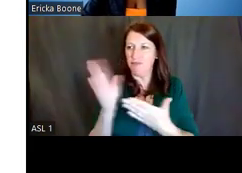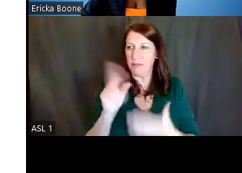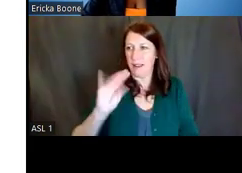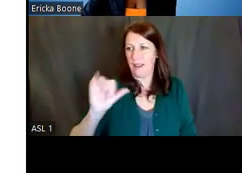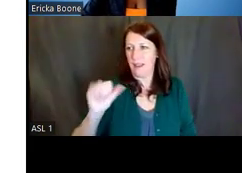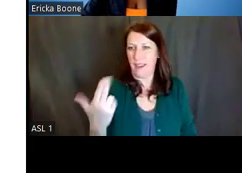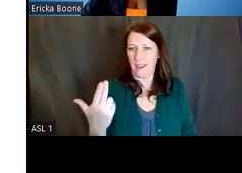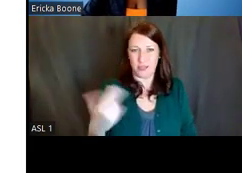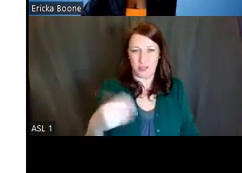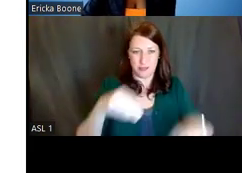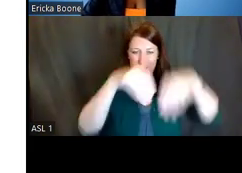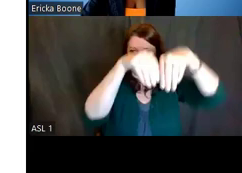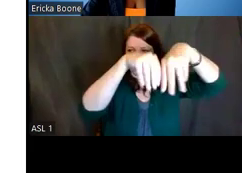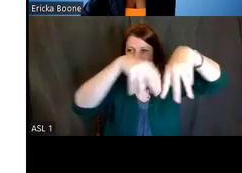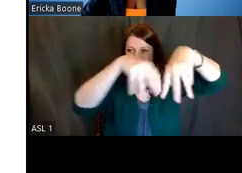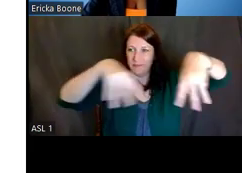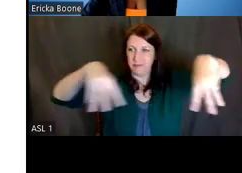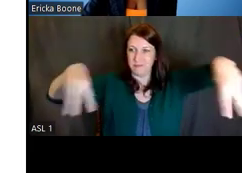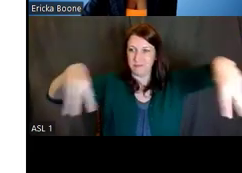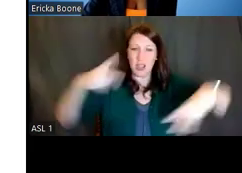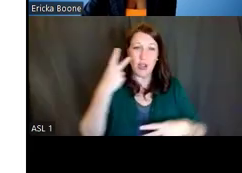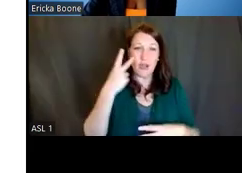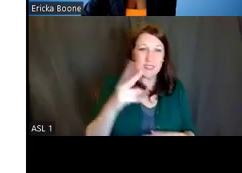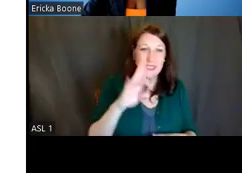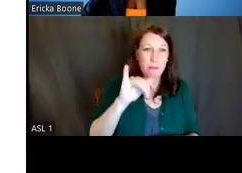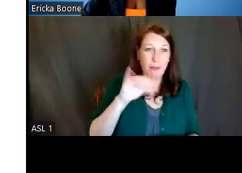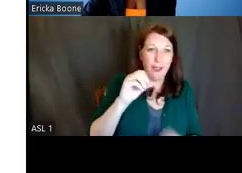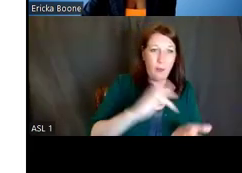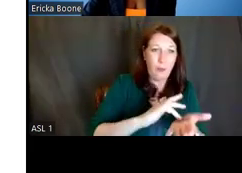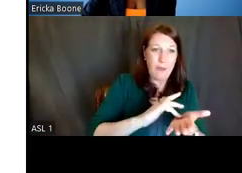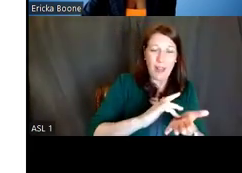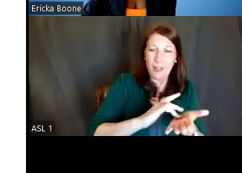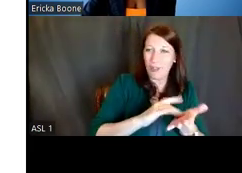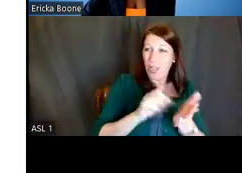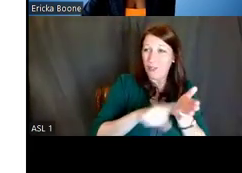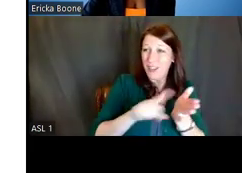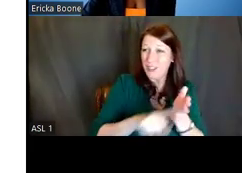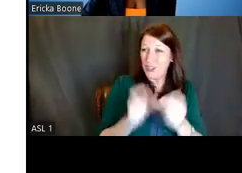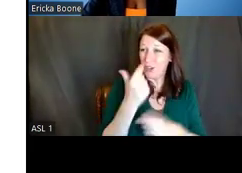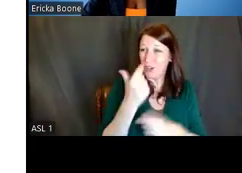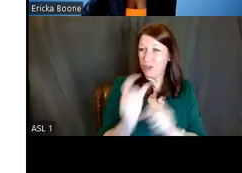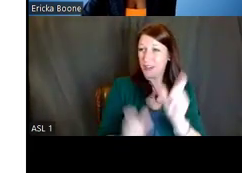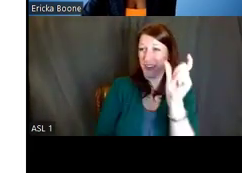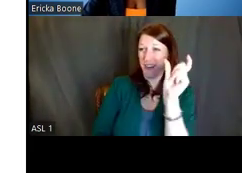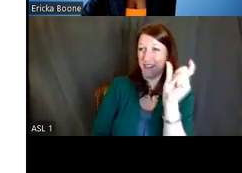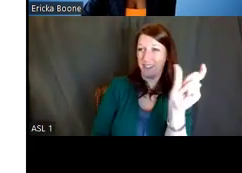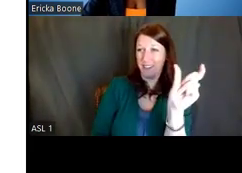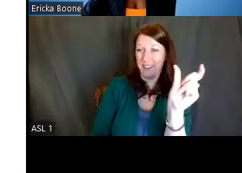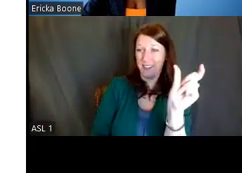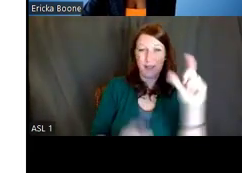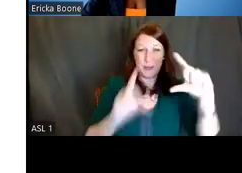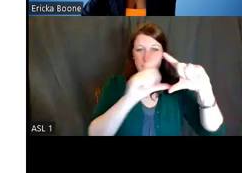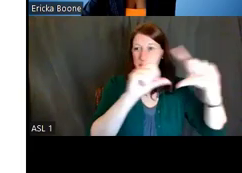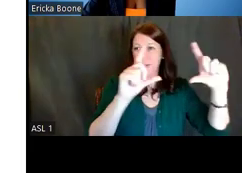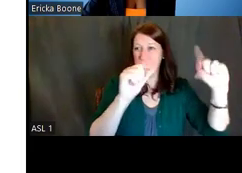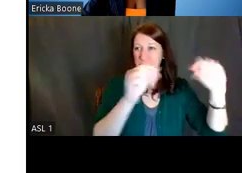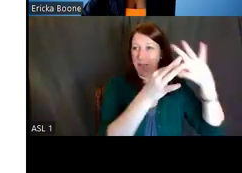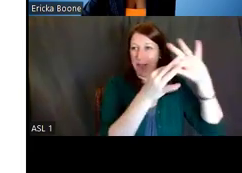you see the Division of Biomedical Research Workforce, highlighted in the green box to the top left, is located within the Office of Extramural Research,